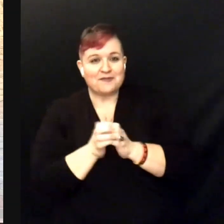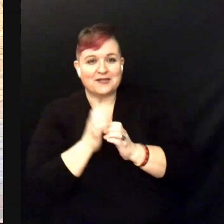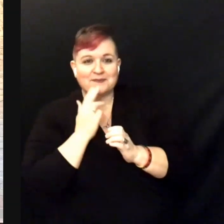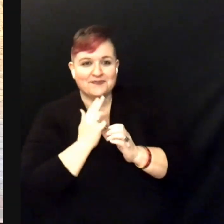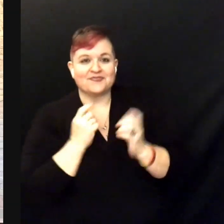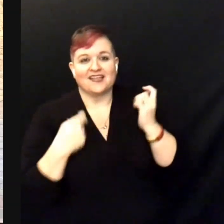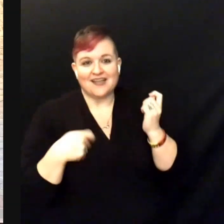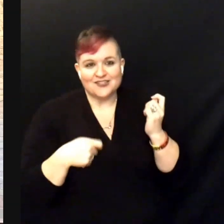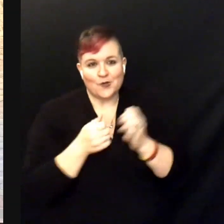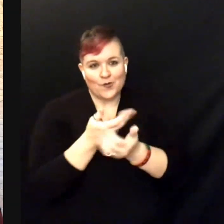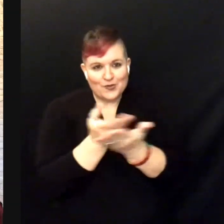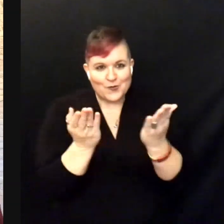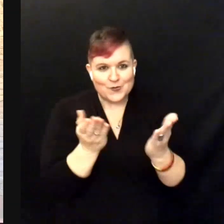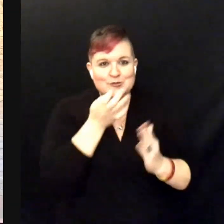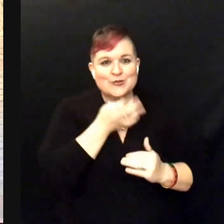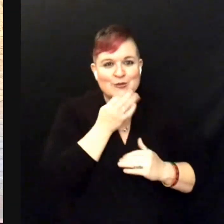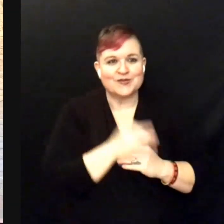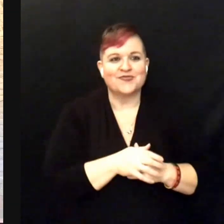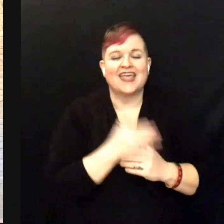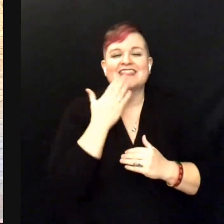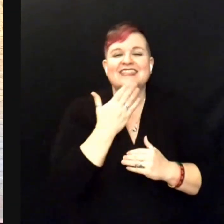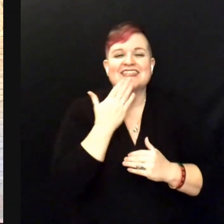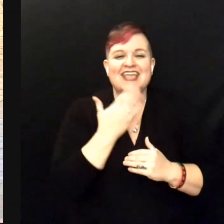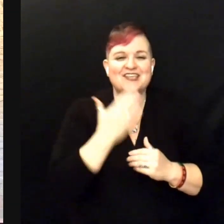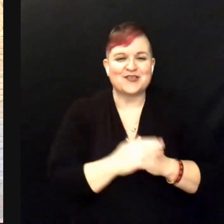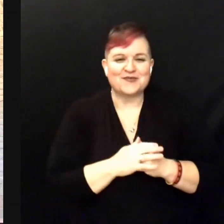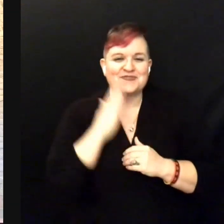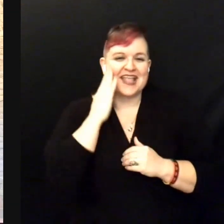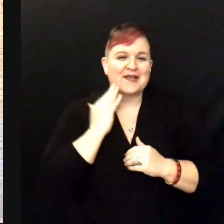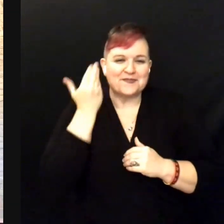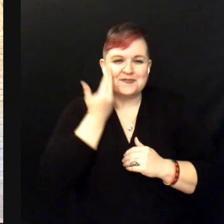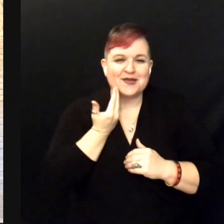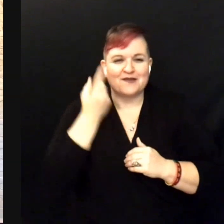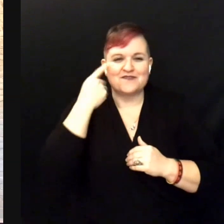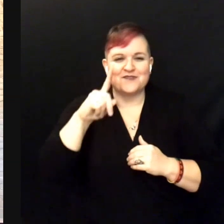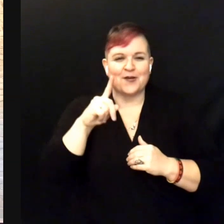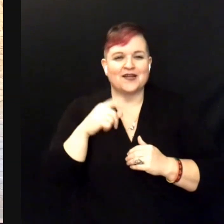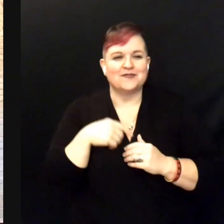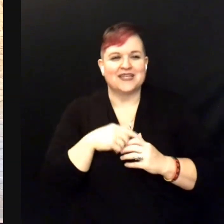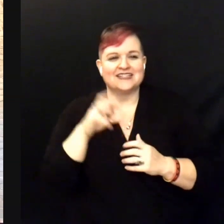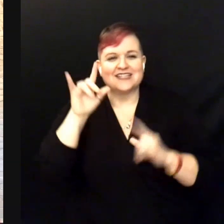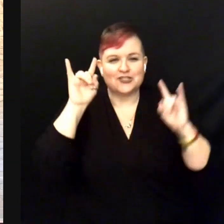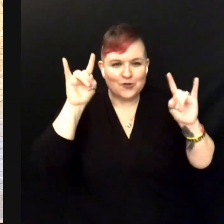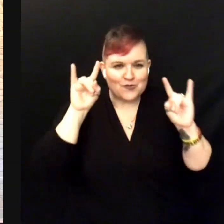with you soon. And thank you to Amber for being such a rock star